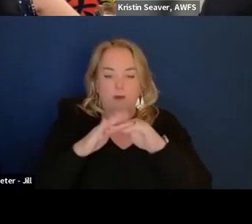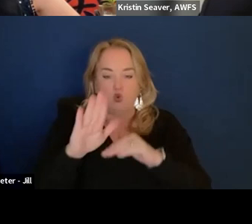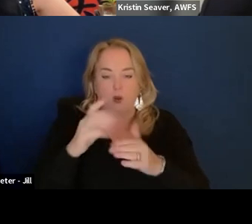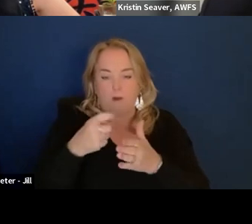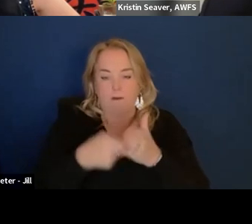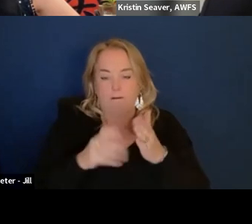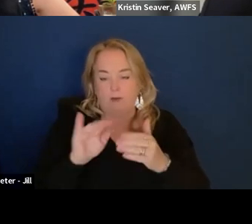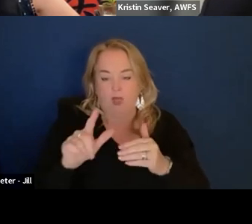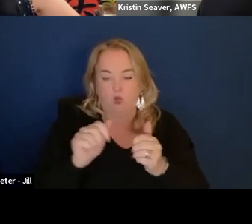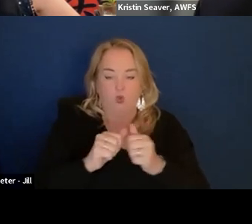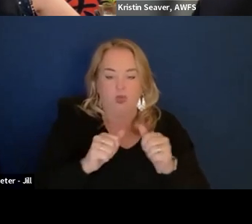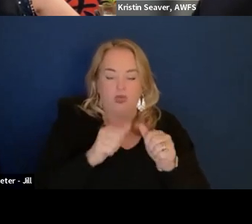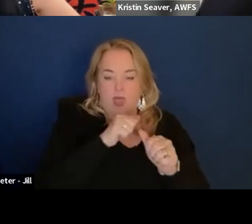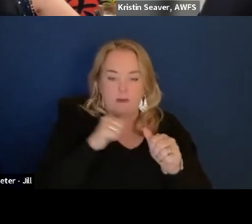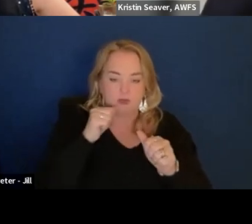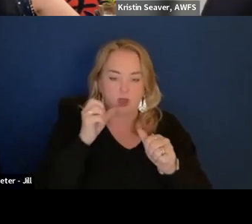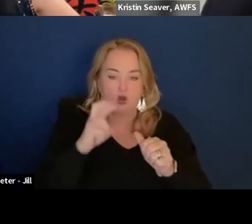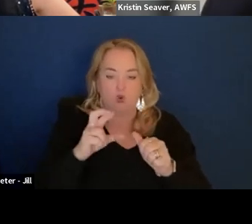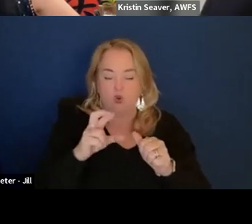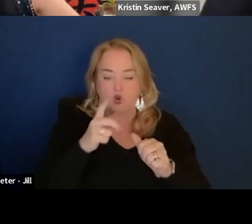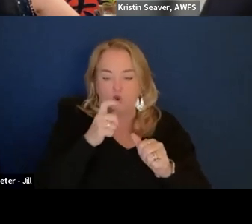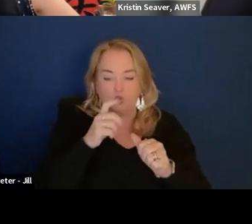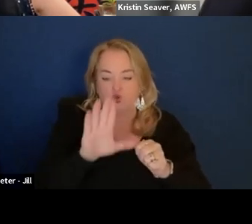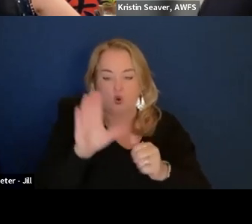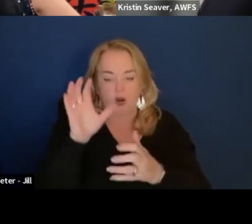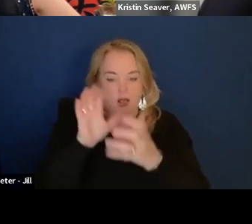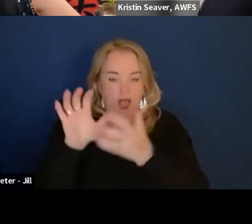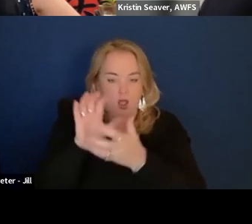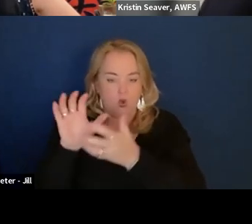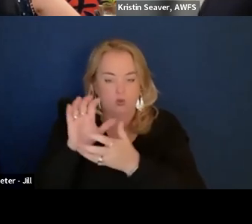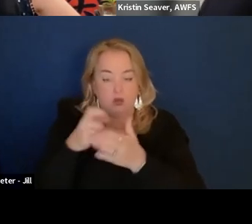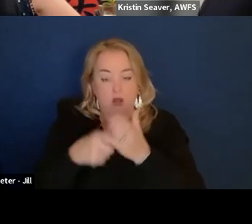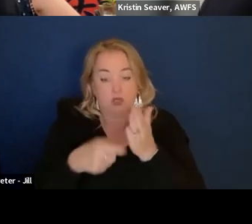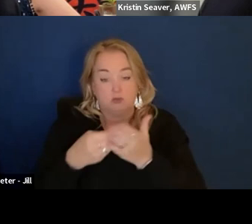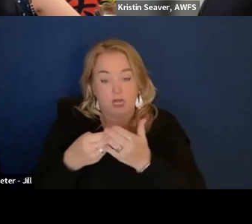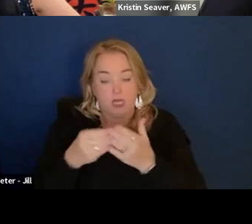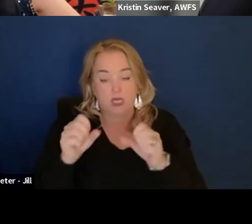or Microsoft whoever your cloud provider is because it cost you money and like you are wasting energy.